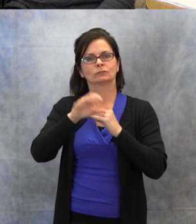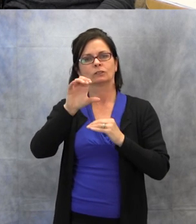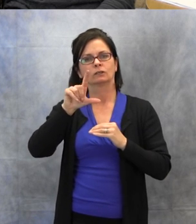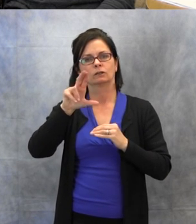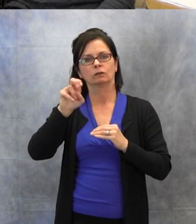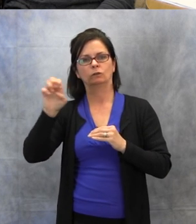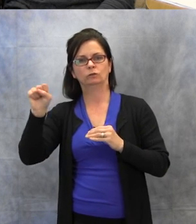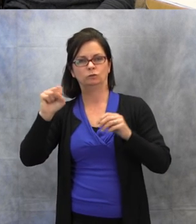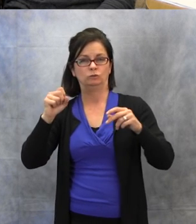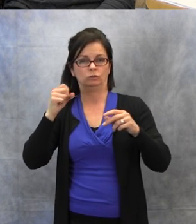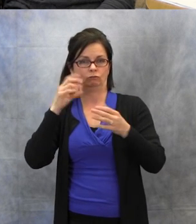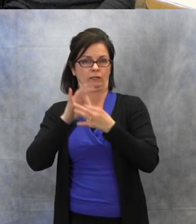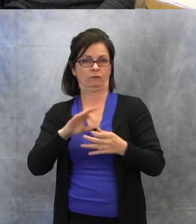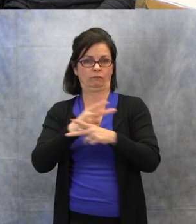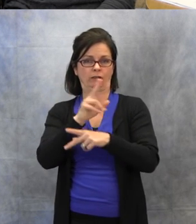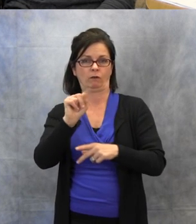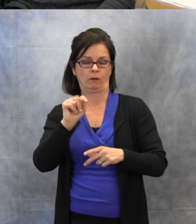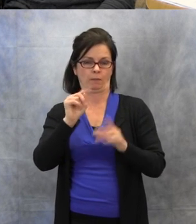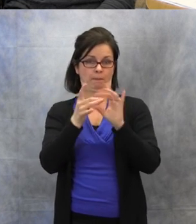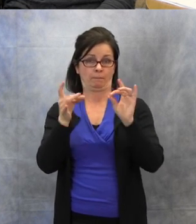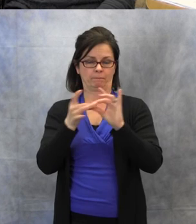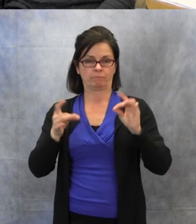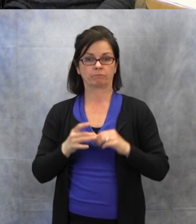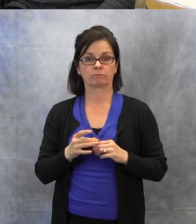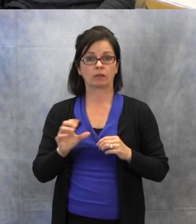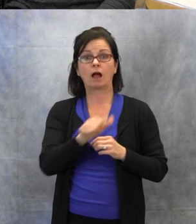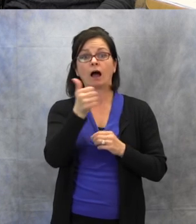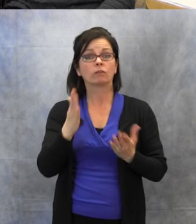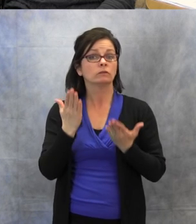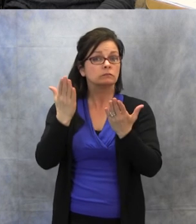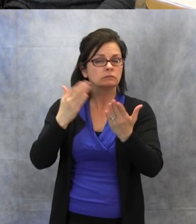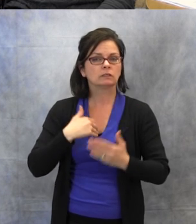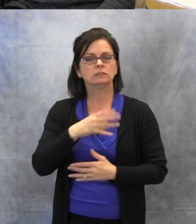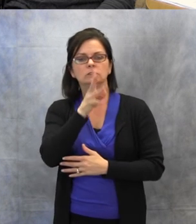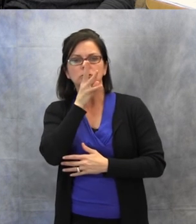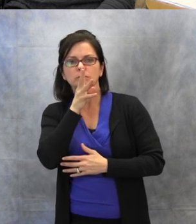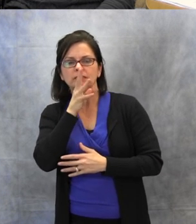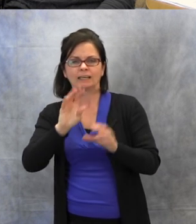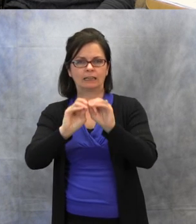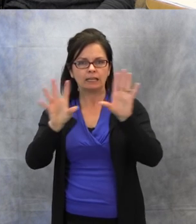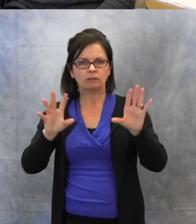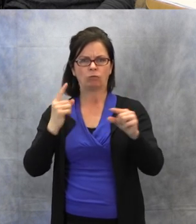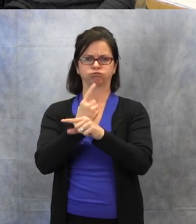Also, speak clearly at a normal pace.